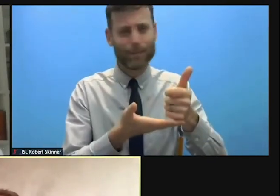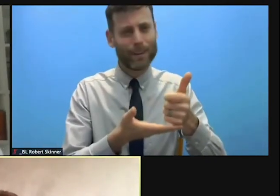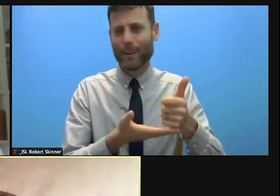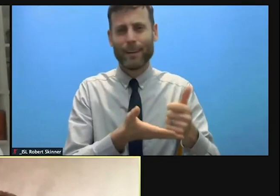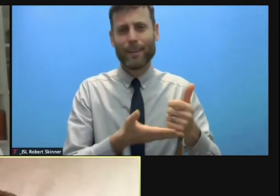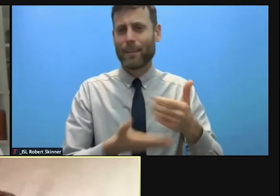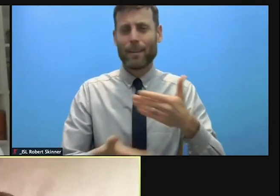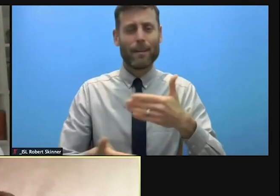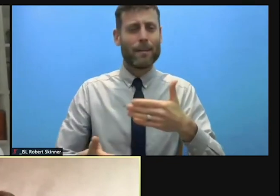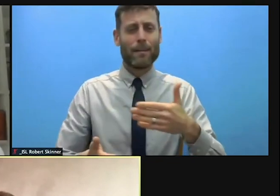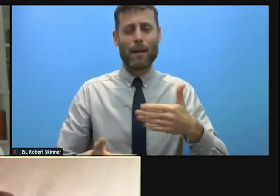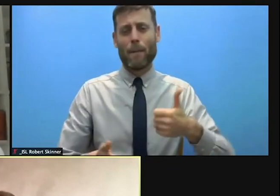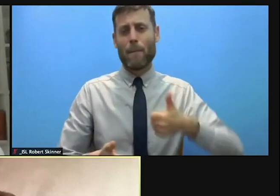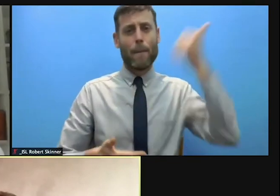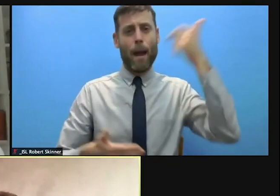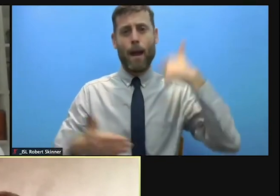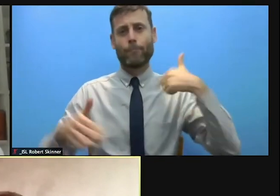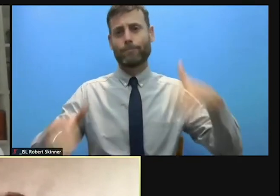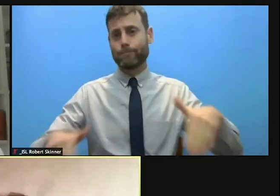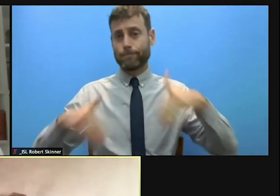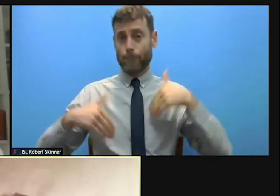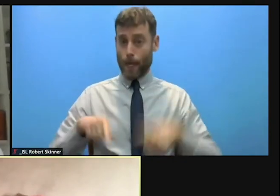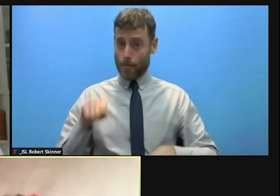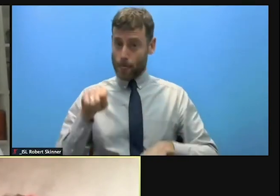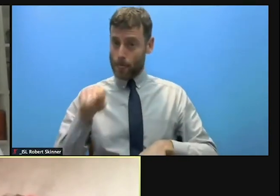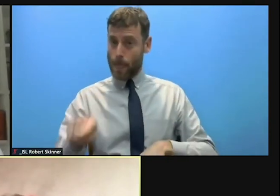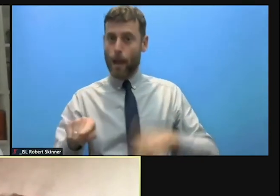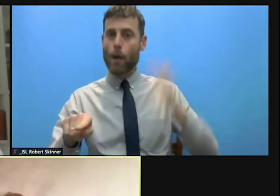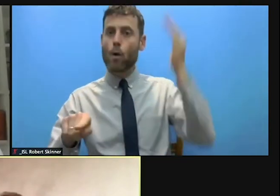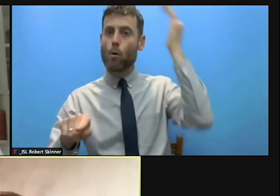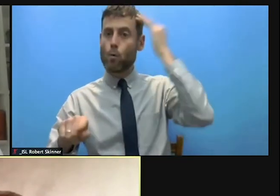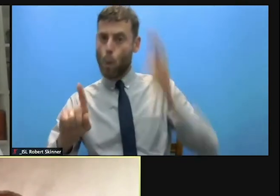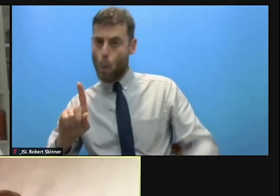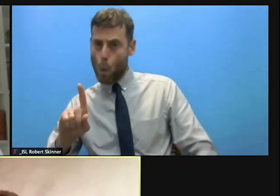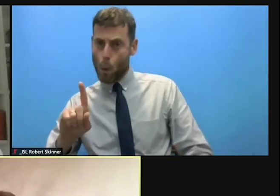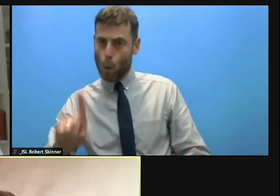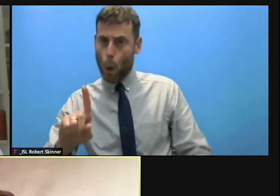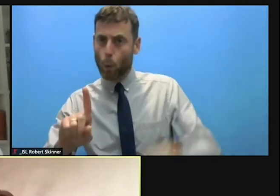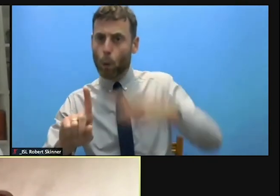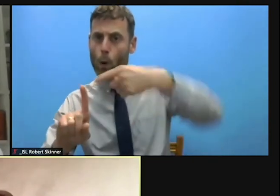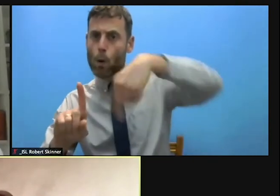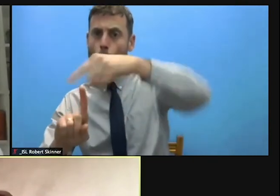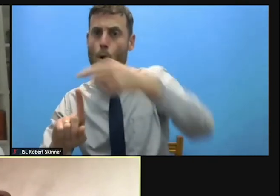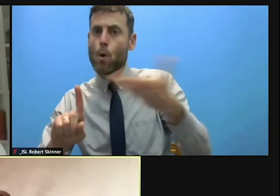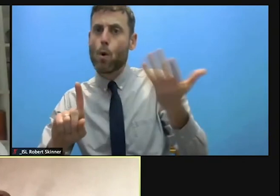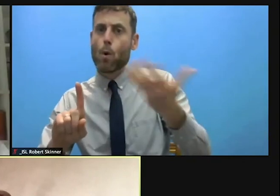Who is hardest hit. I think if you go to Jan or the others, they'll be able to talk in more